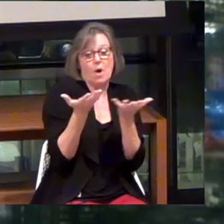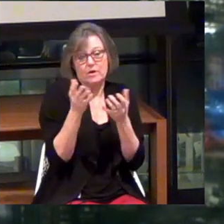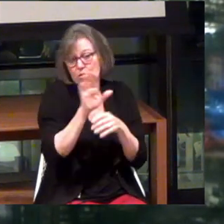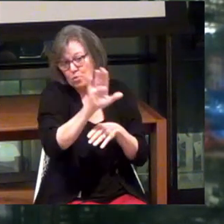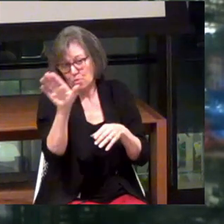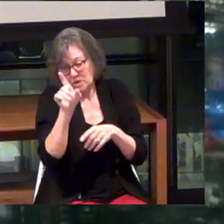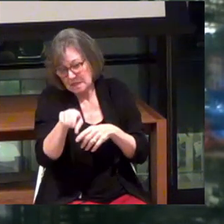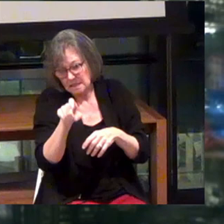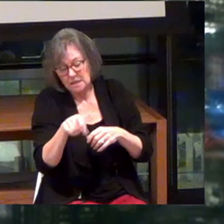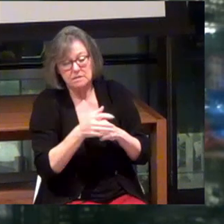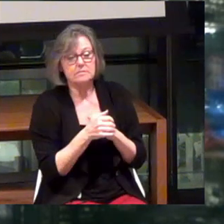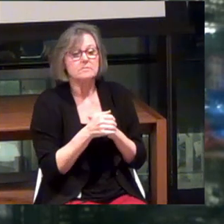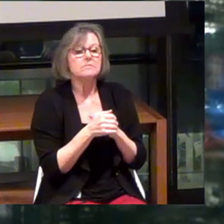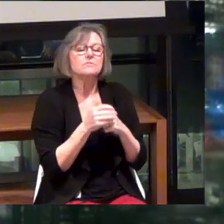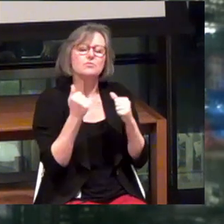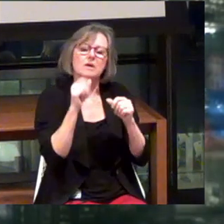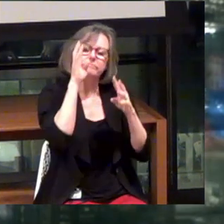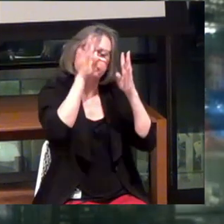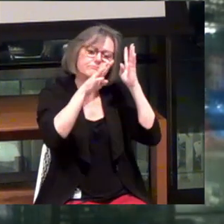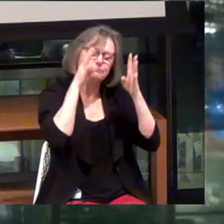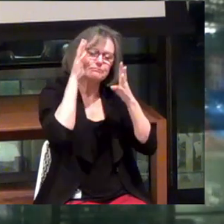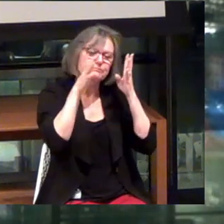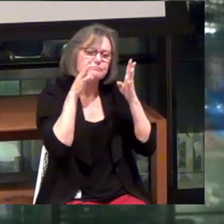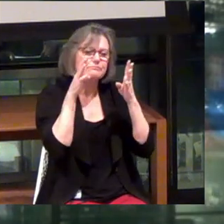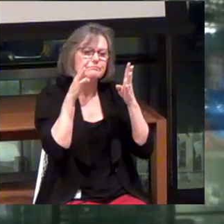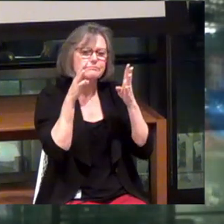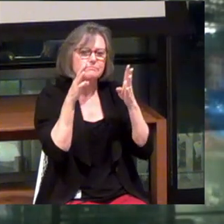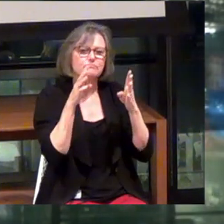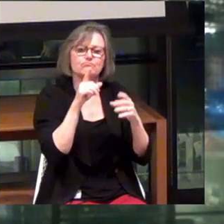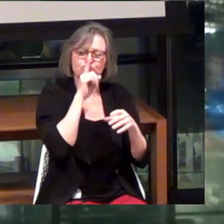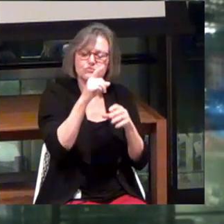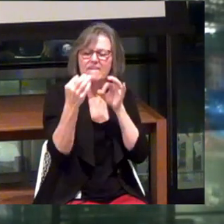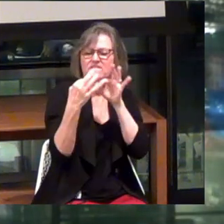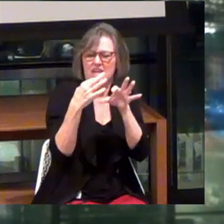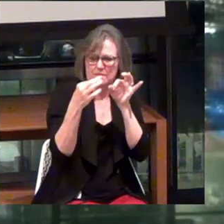I think we also try to create bona fide feedback loops.